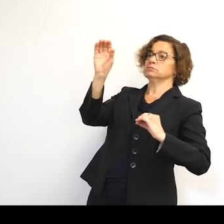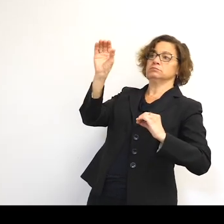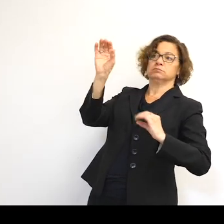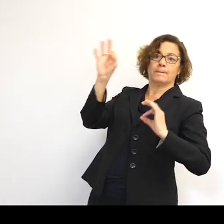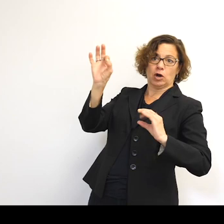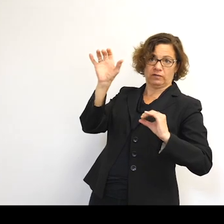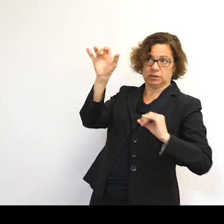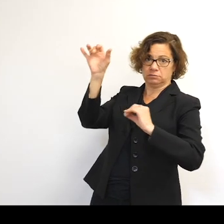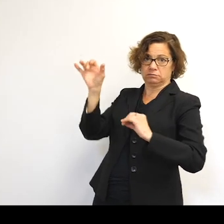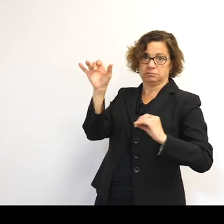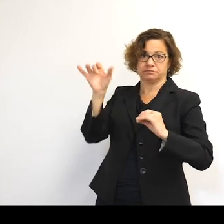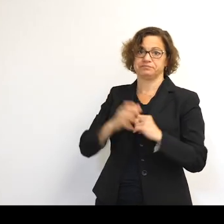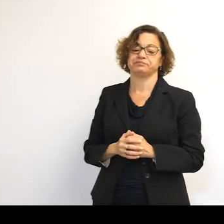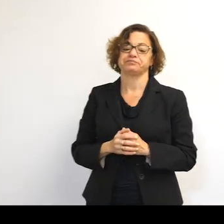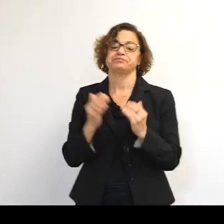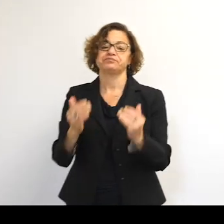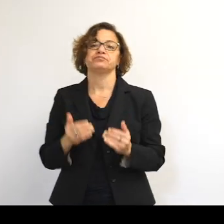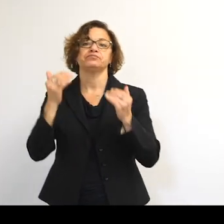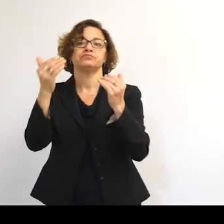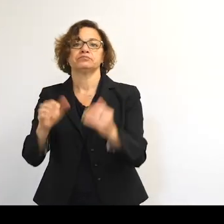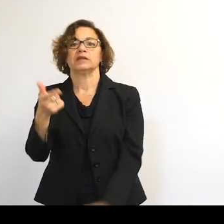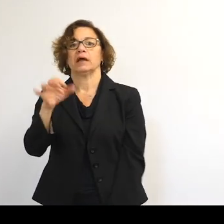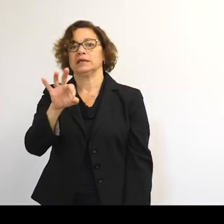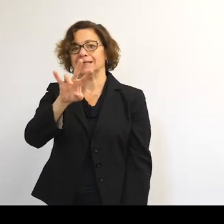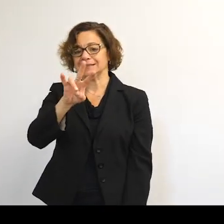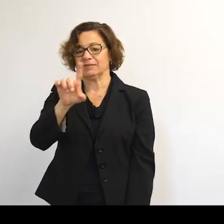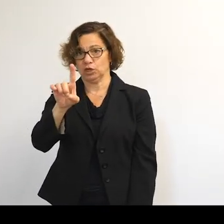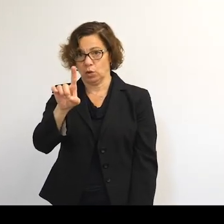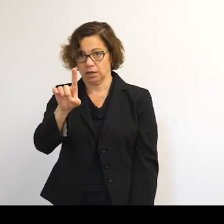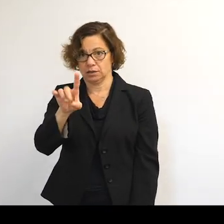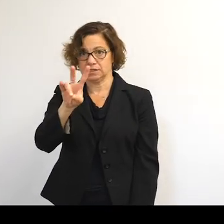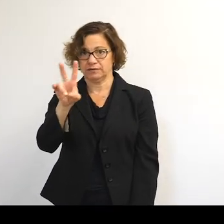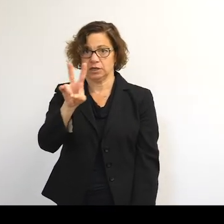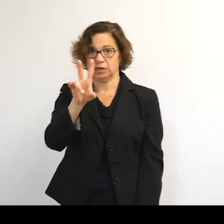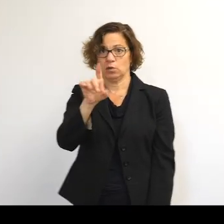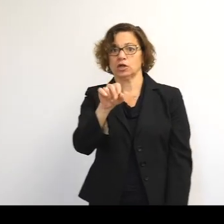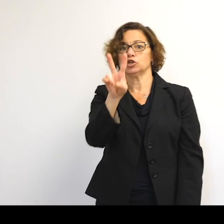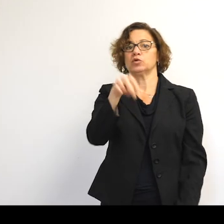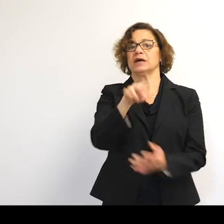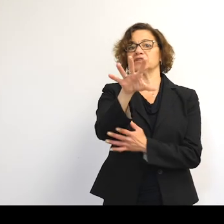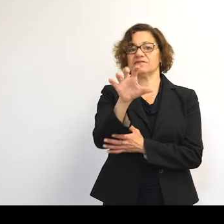So fast-forward to 1971-- 2,500 objects in orbit.